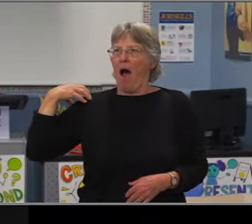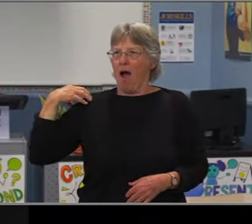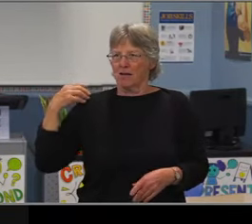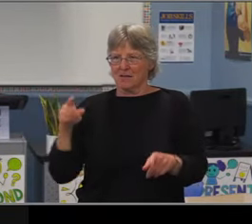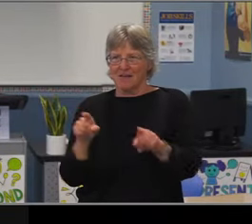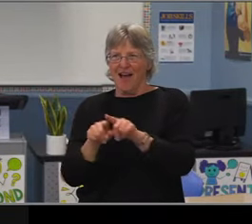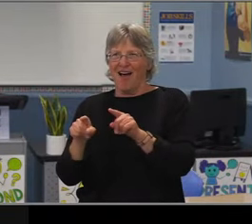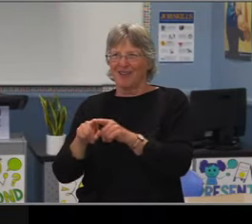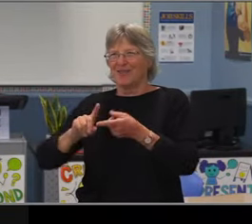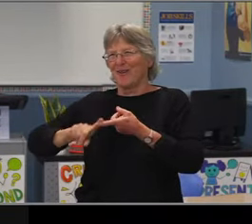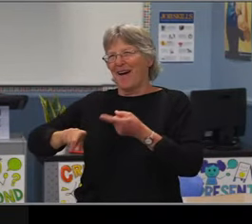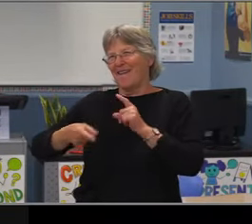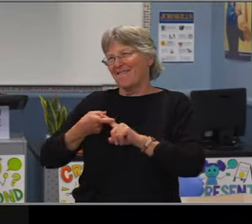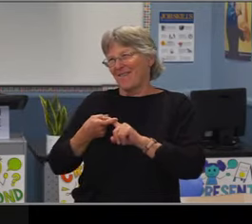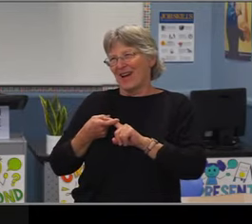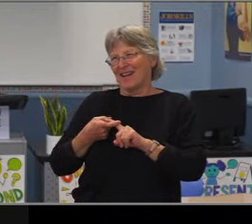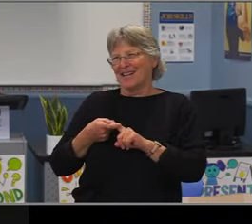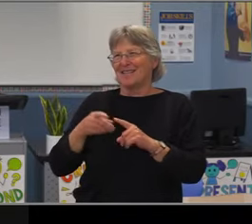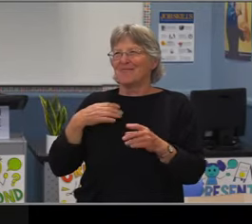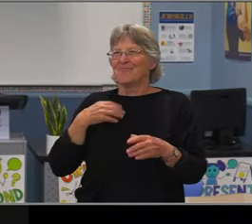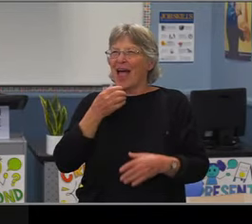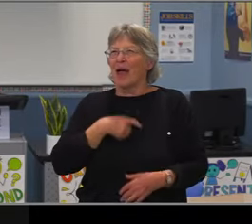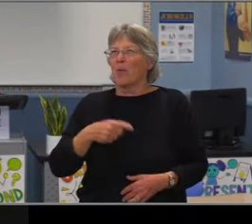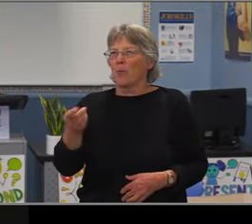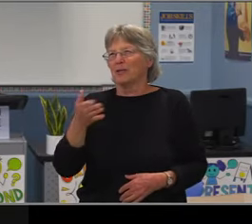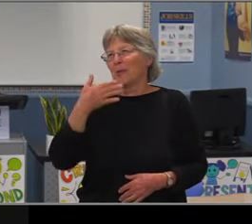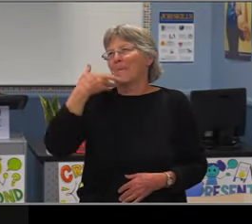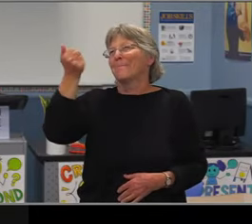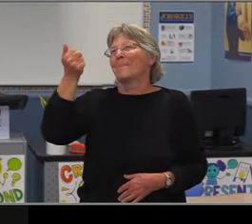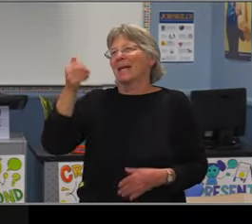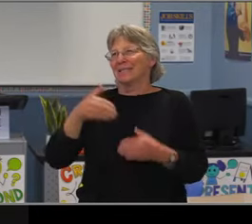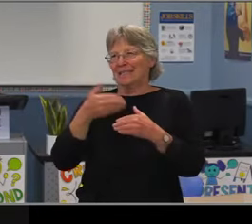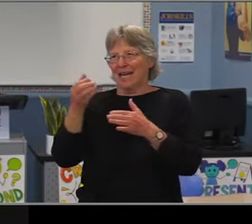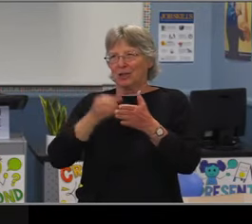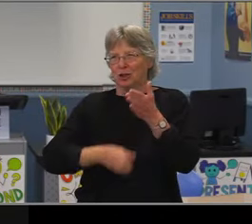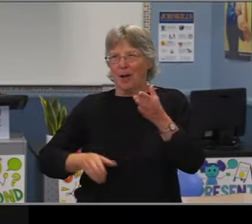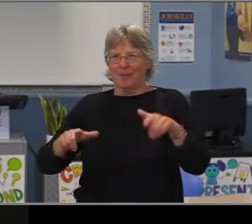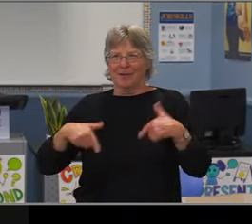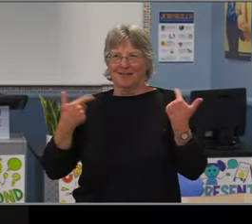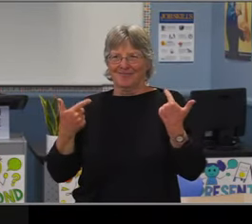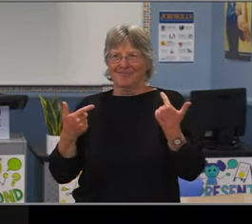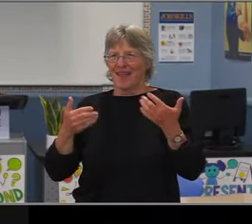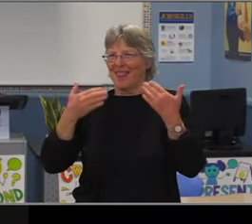She said, as students, we are the experts of our own stories,